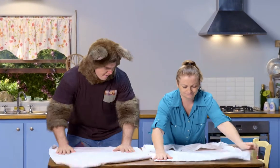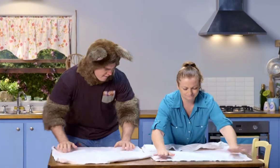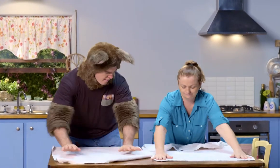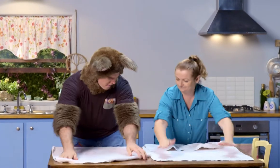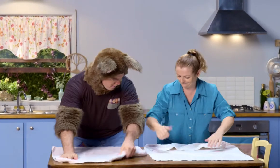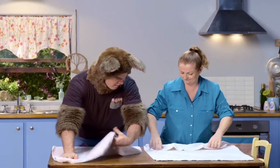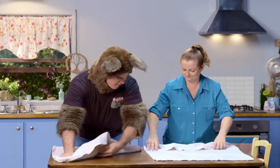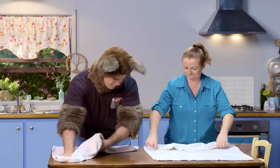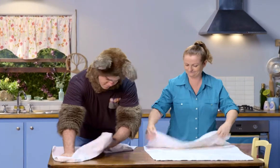Hmm.